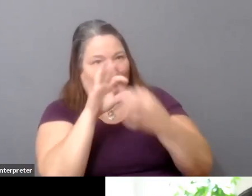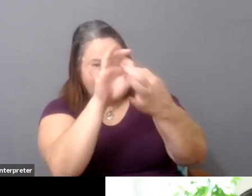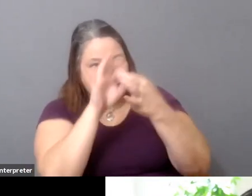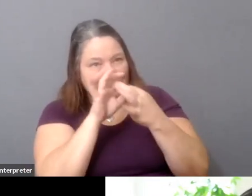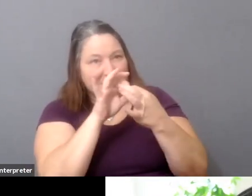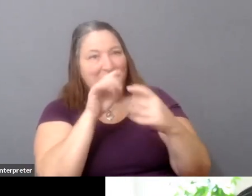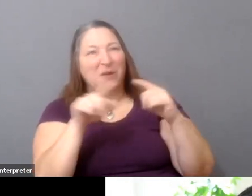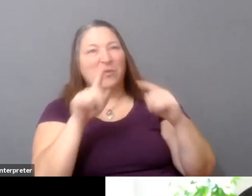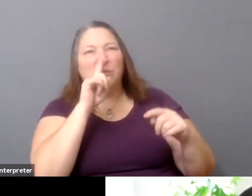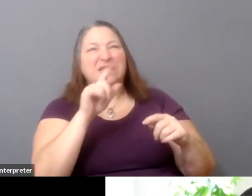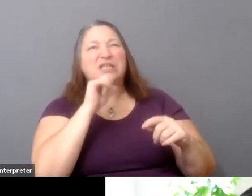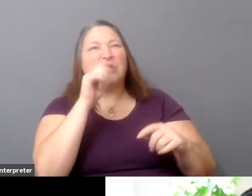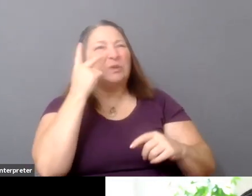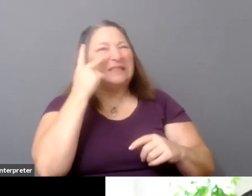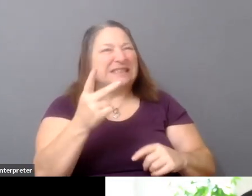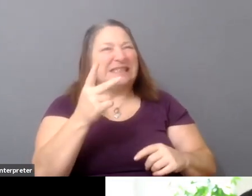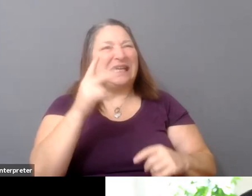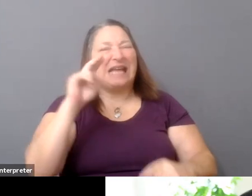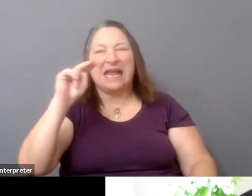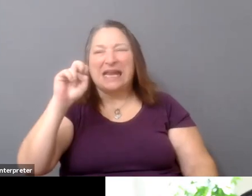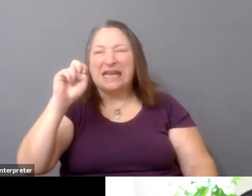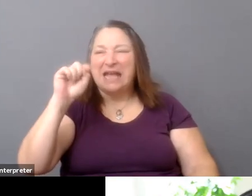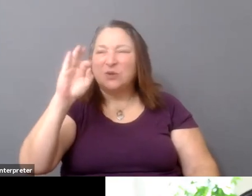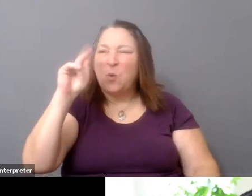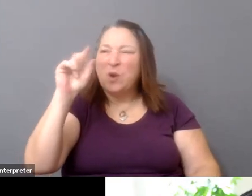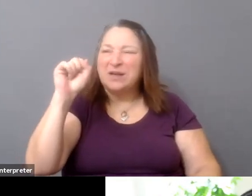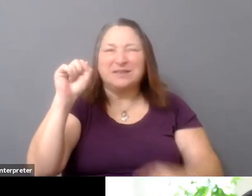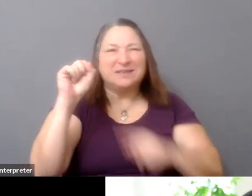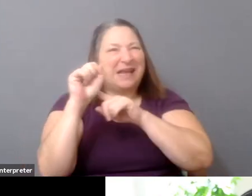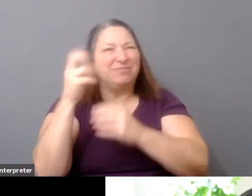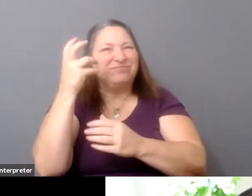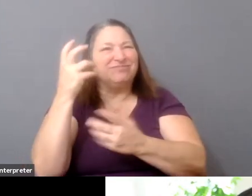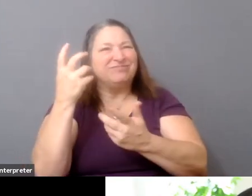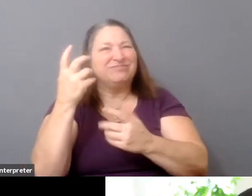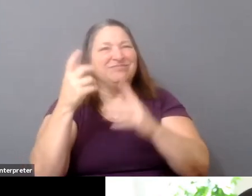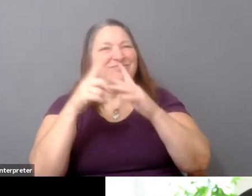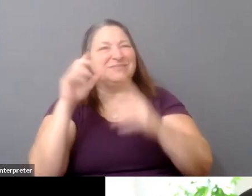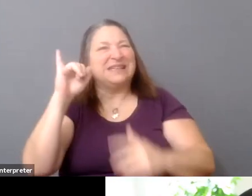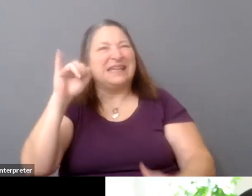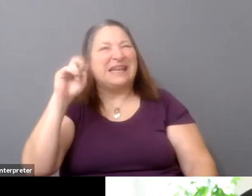the fact that they're invisible, it makes us somewhat, you